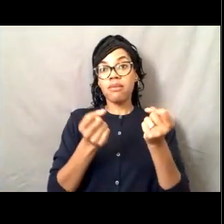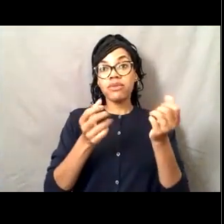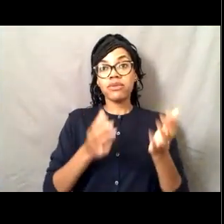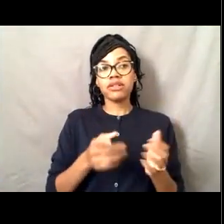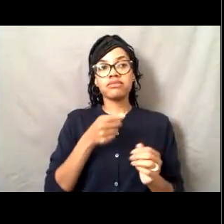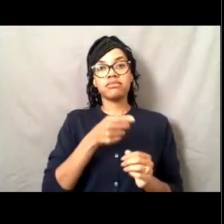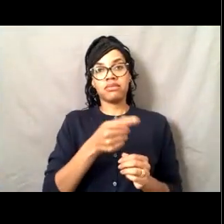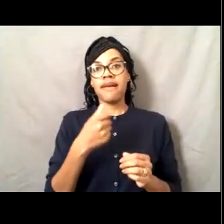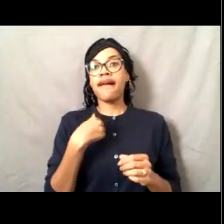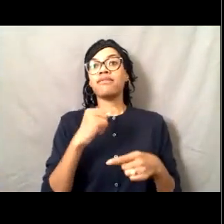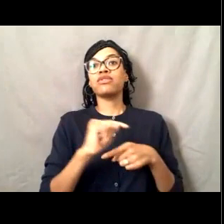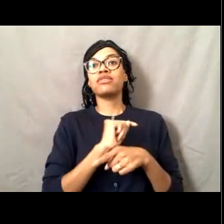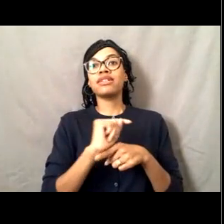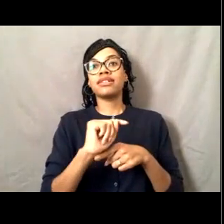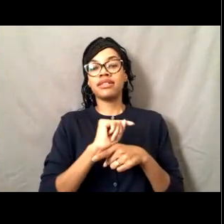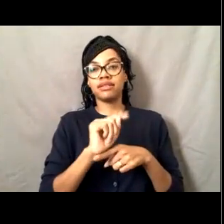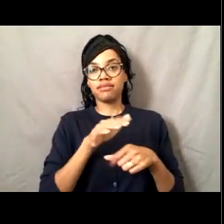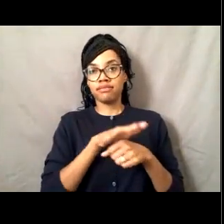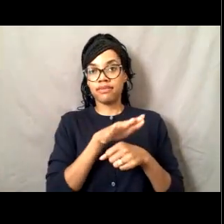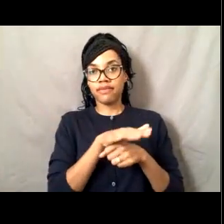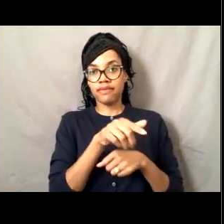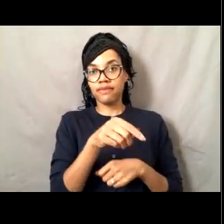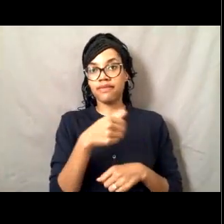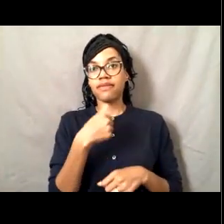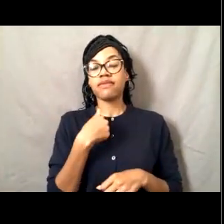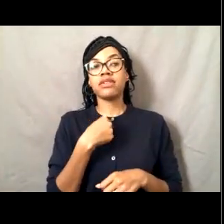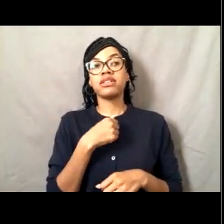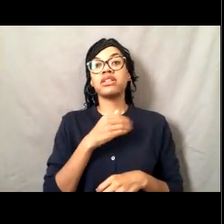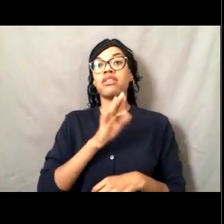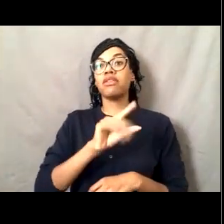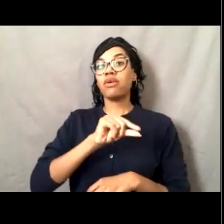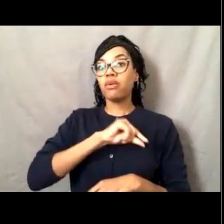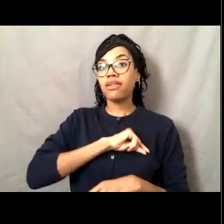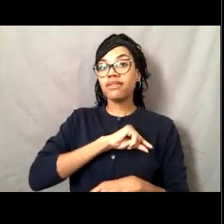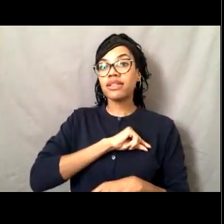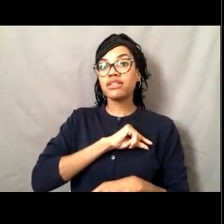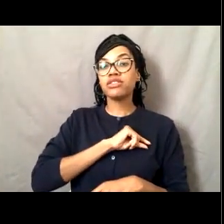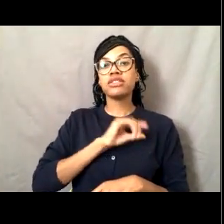and all their qualifications, you know, CPR that type of thing.